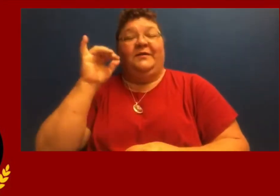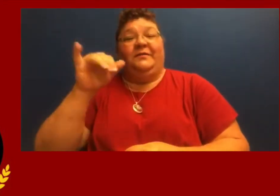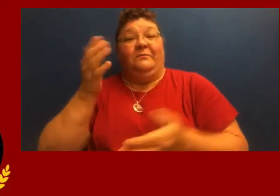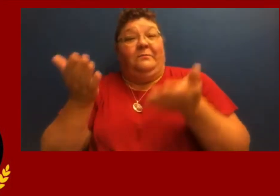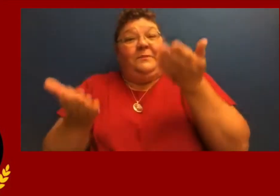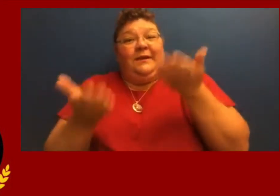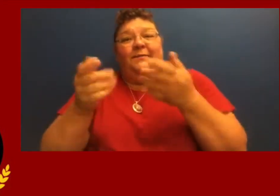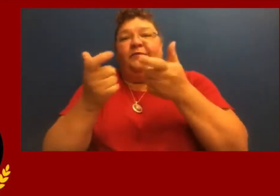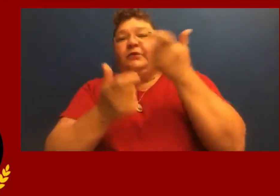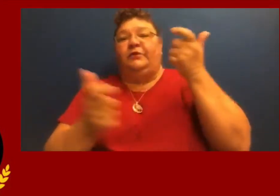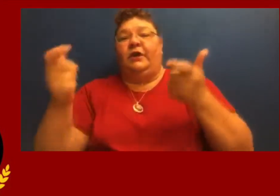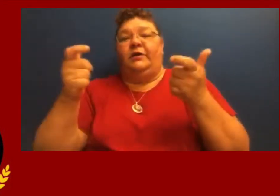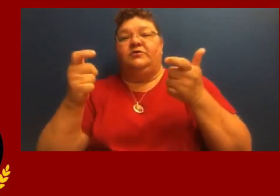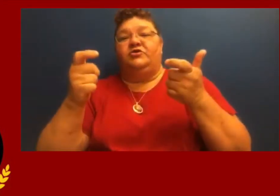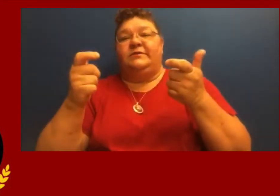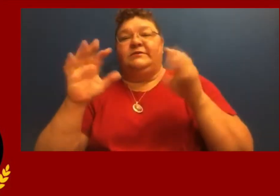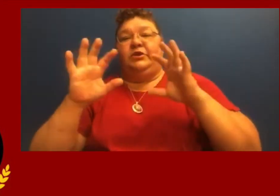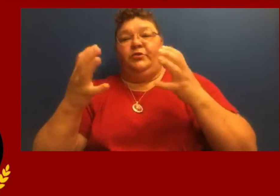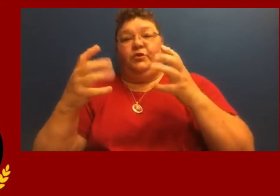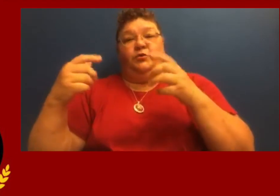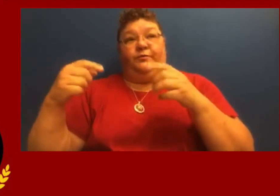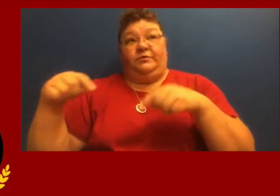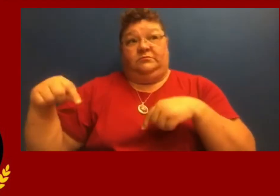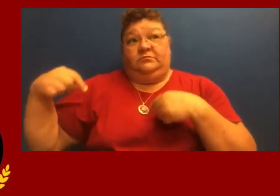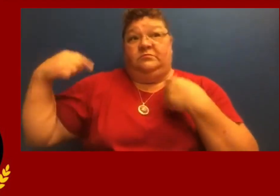I think this might be the largest group that we've had.